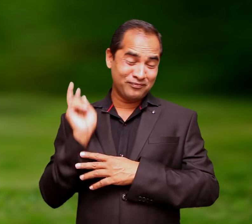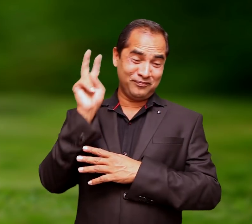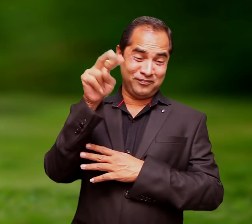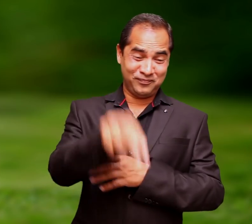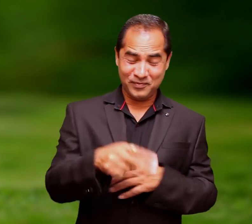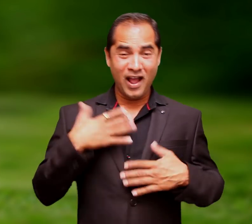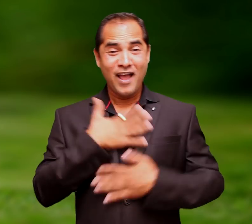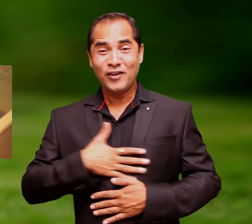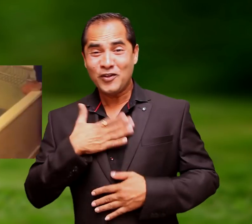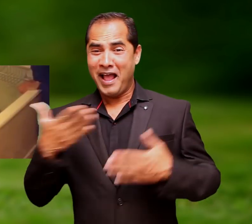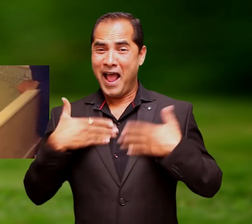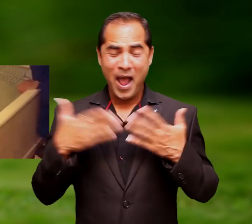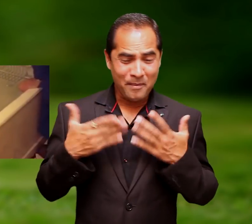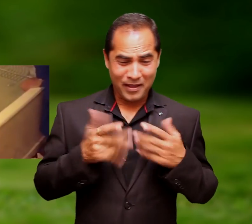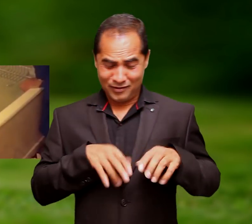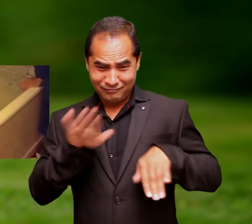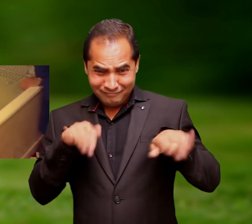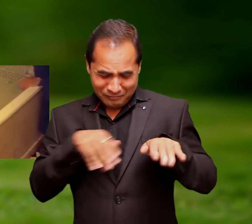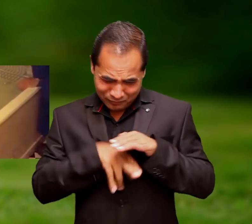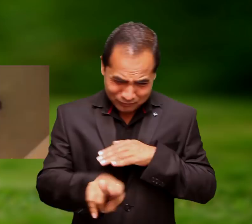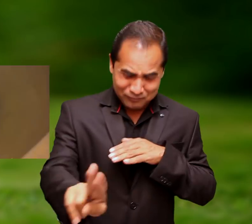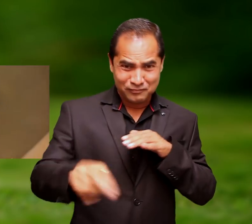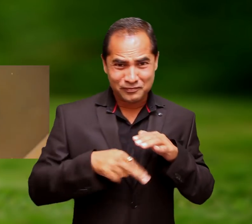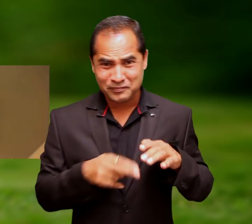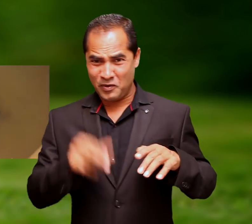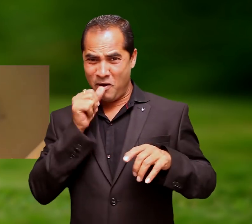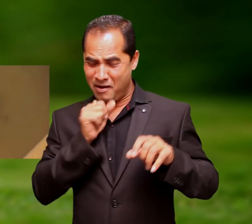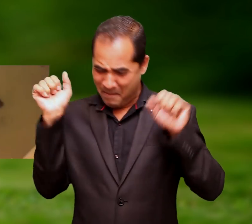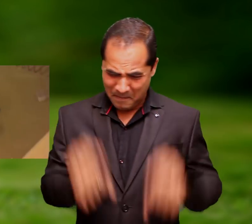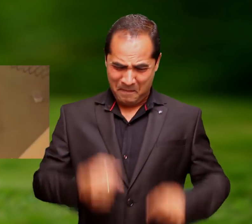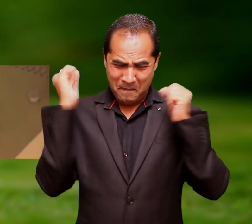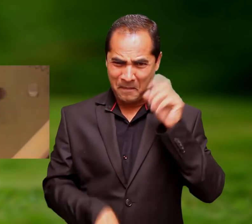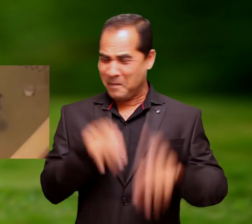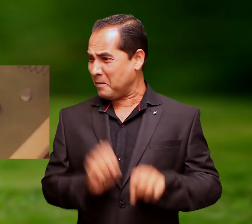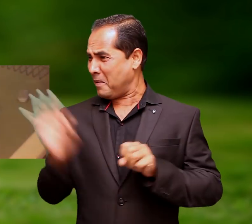water, plunging and rolling in it, shooting up and down the length of the